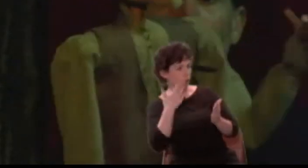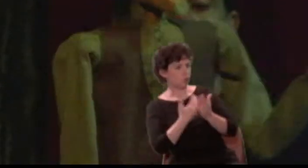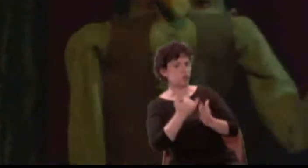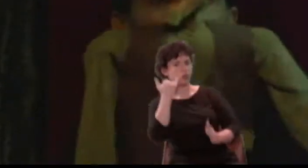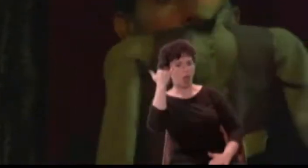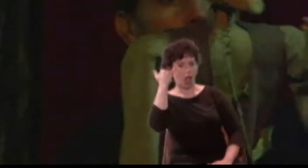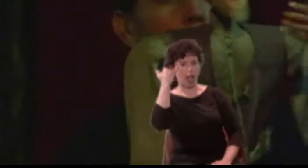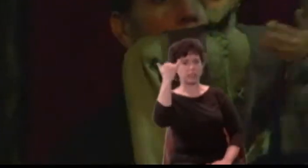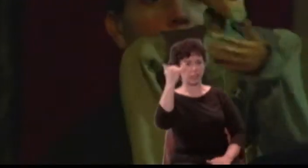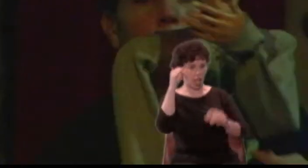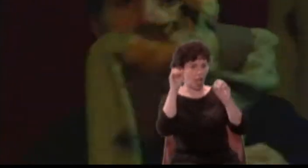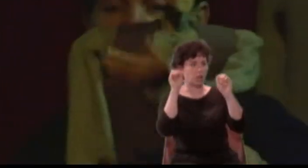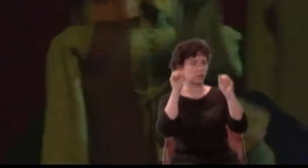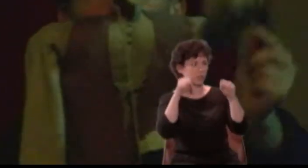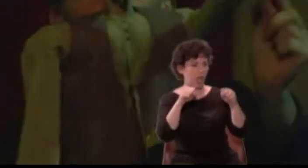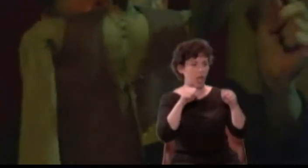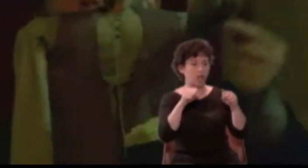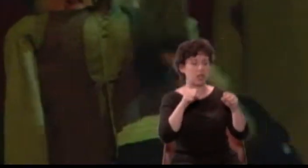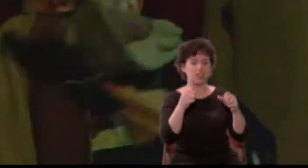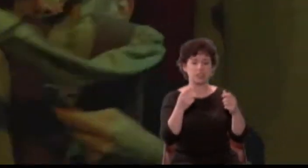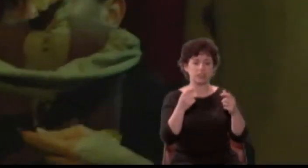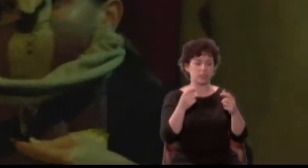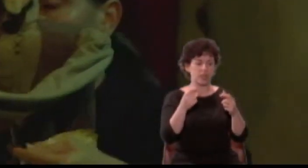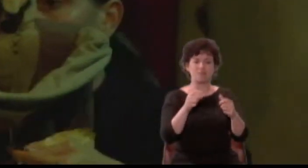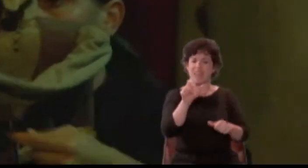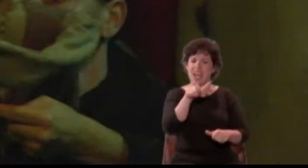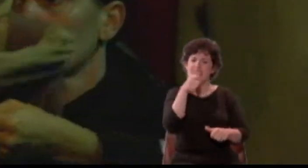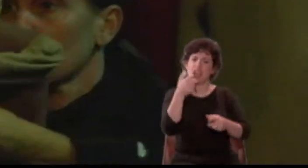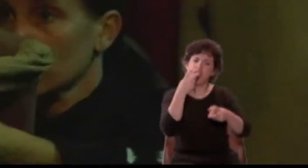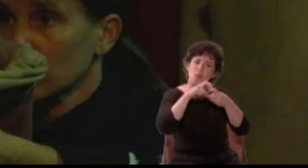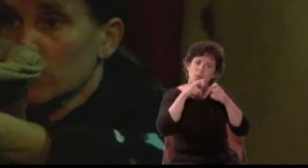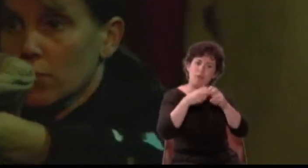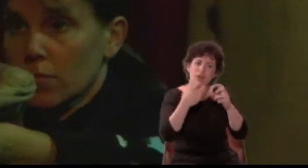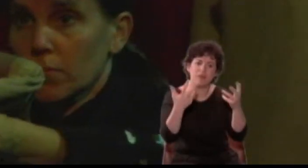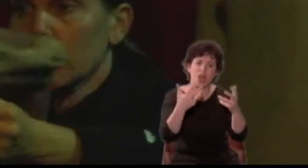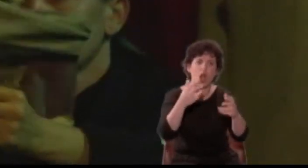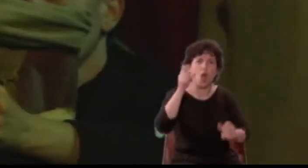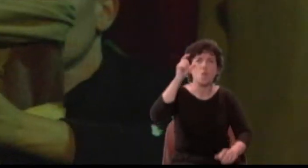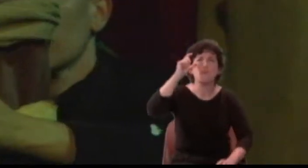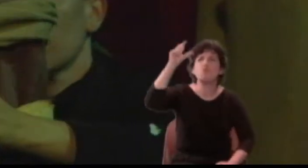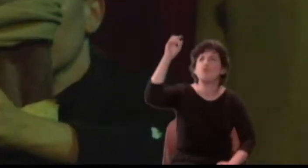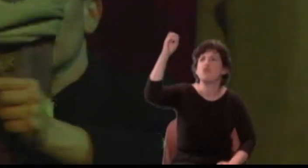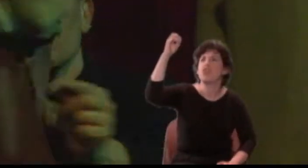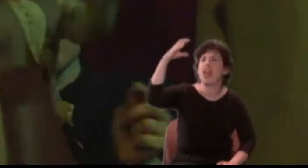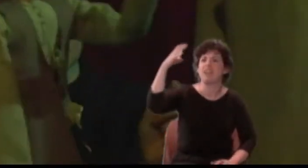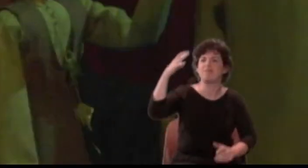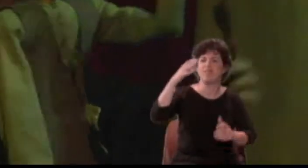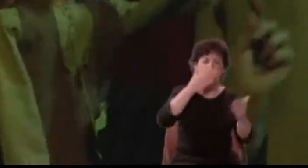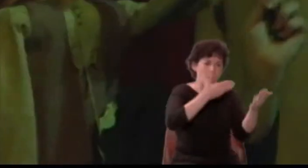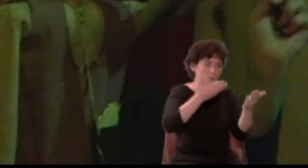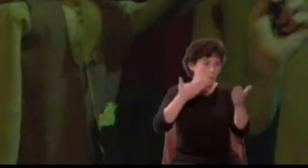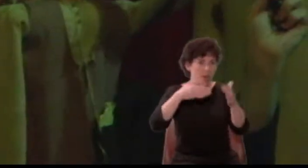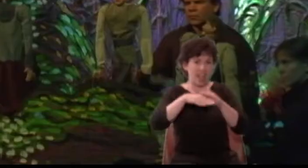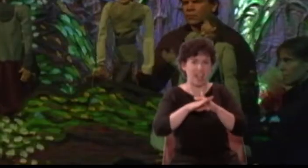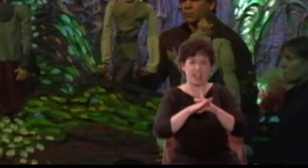that is, to bring the moonlight into a chamber; for you know, Pyramus and Thisby meet by moonlight...